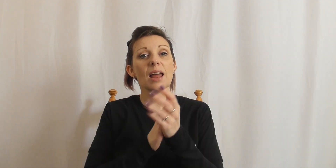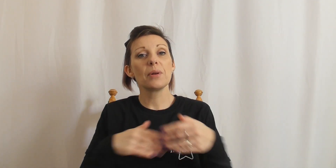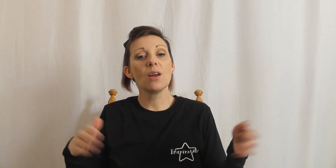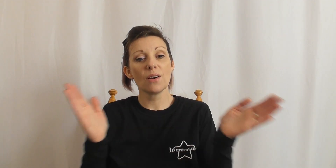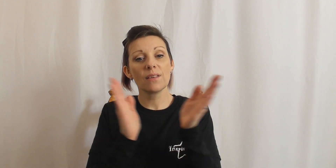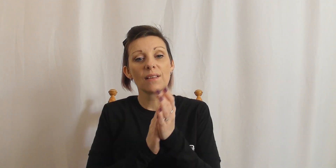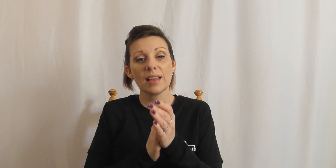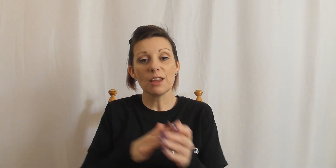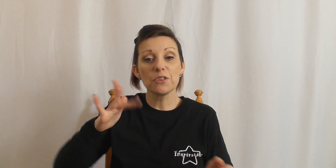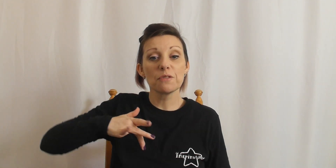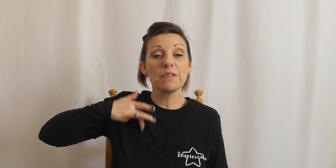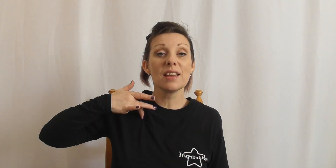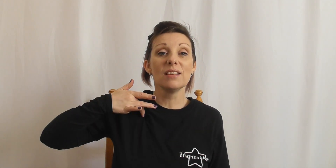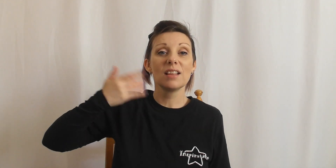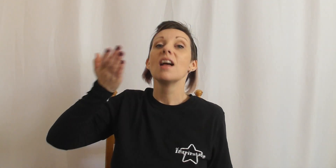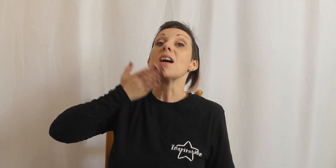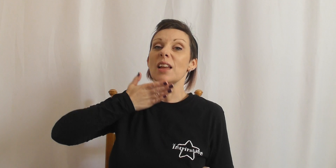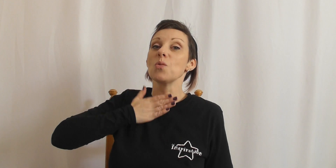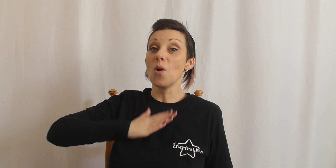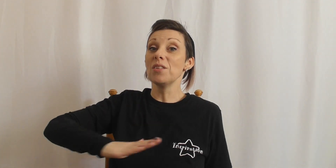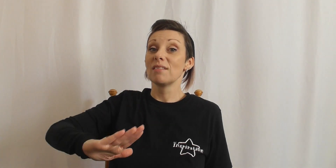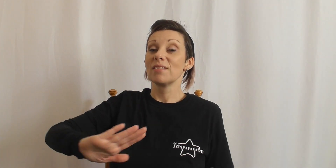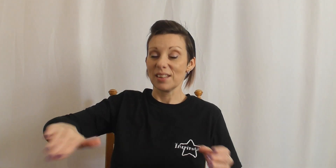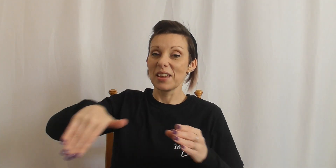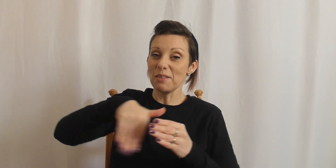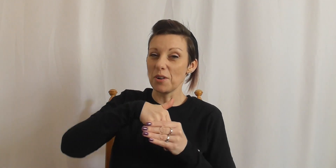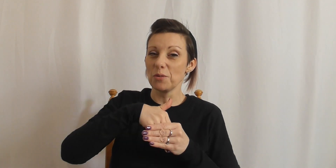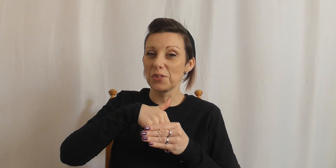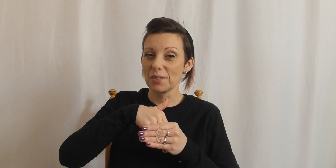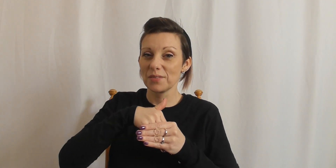clap along if you feel like you want get involved